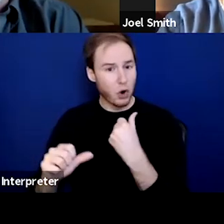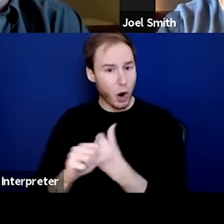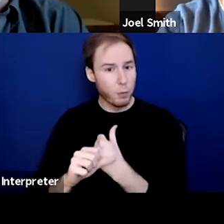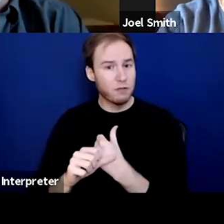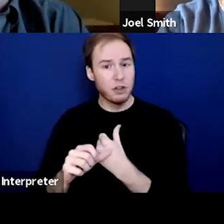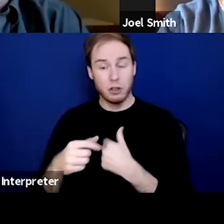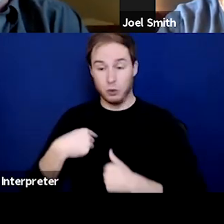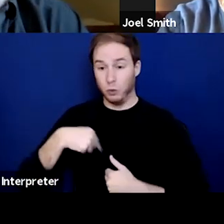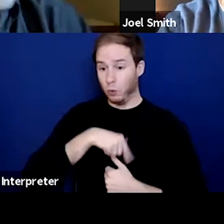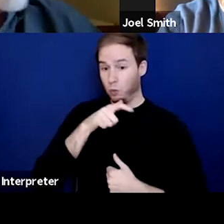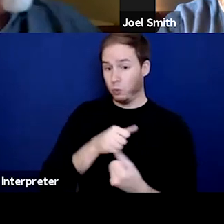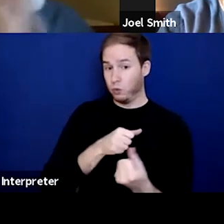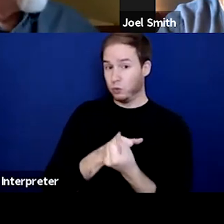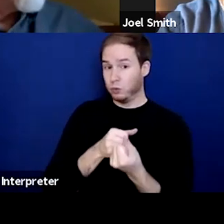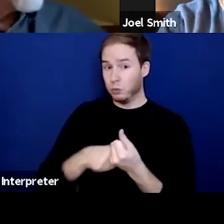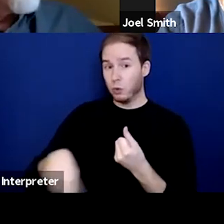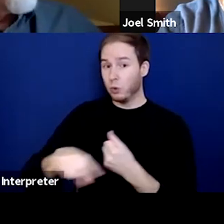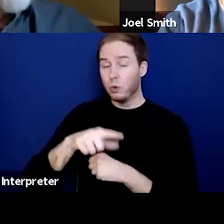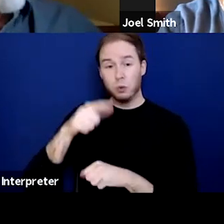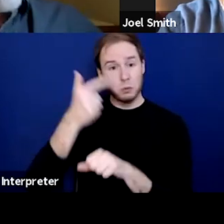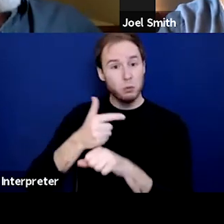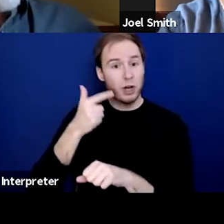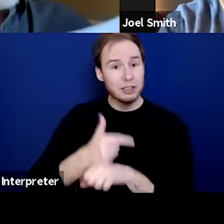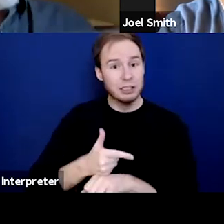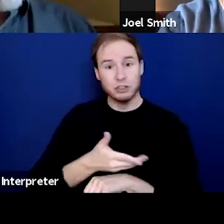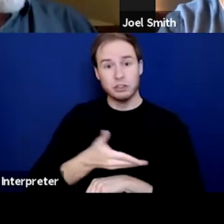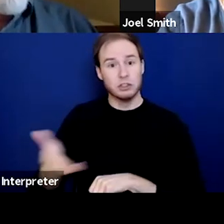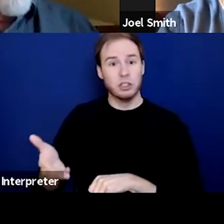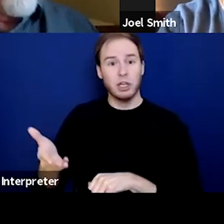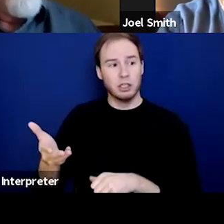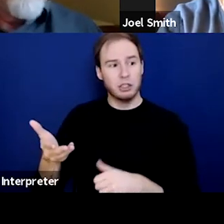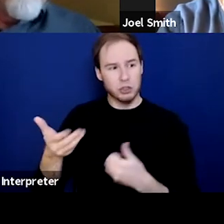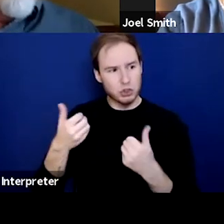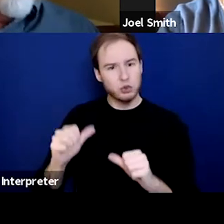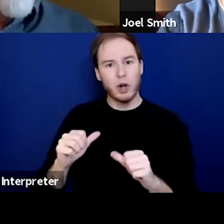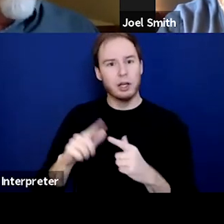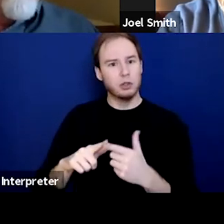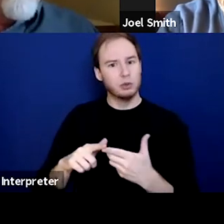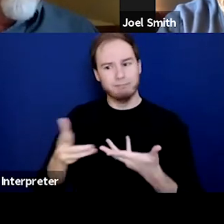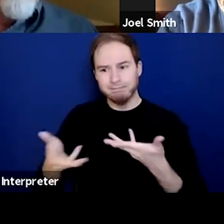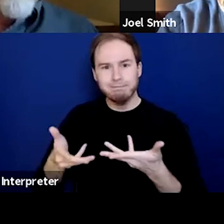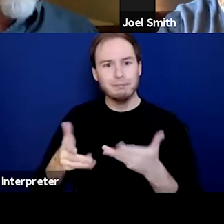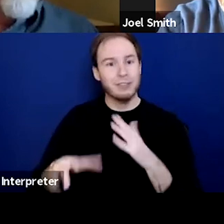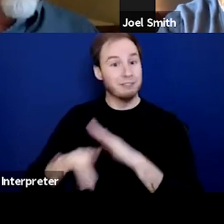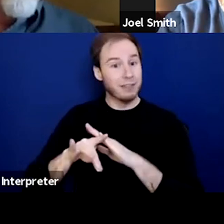who are supporting our brothers and sisters out there trying to do the things like find some housing, get some ID,